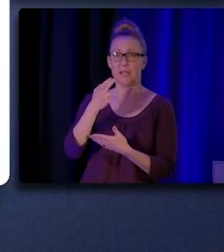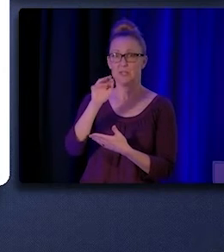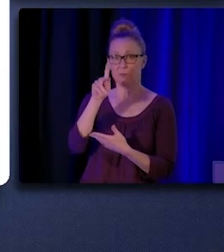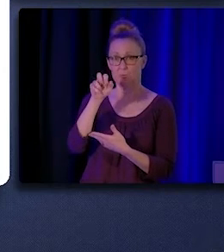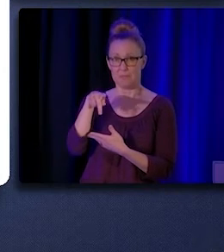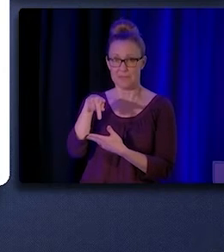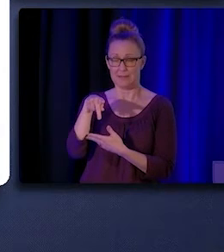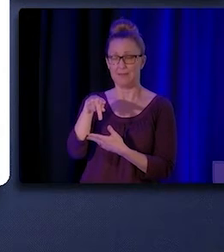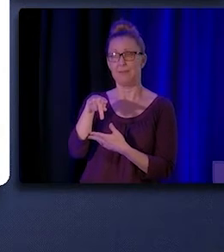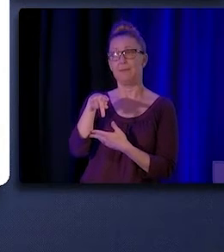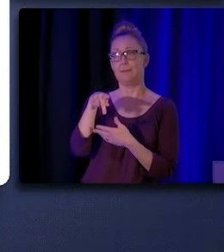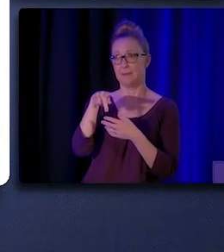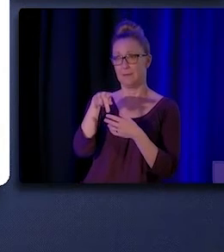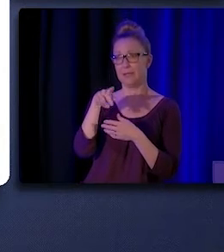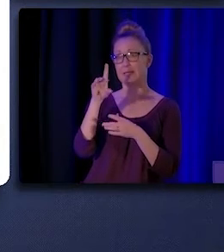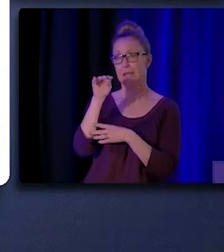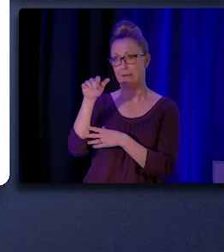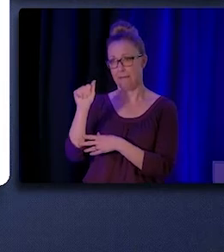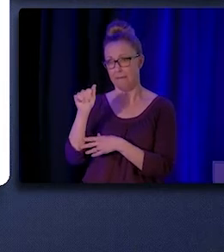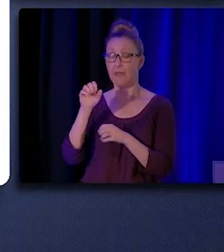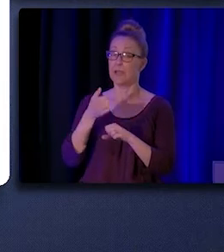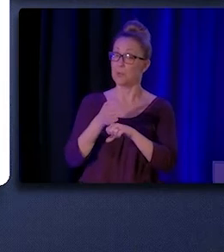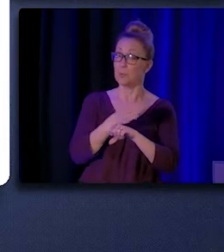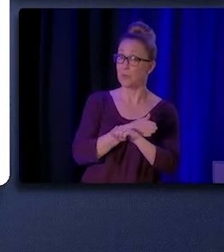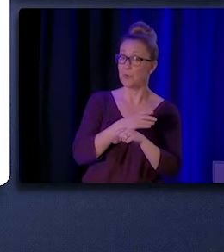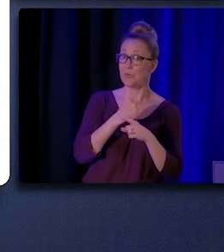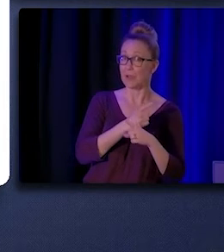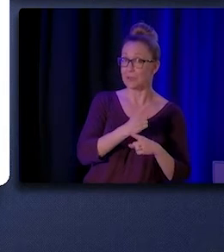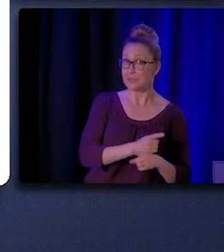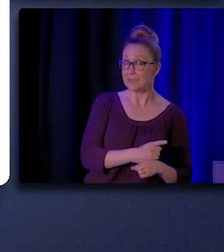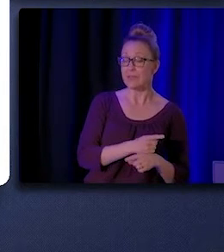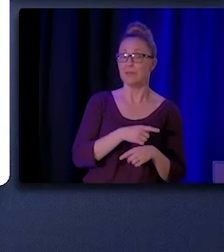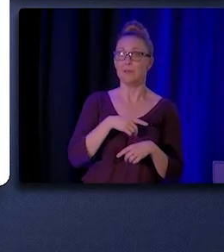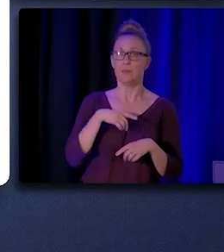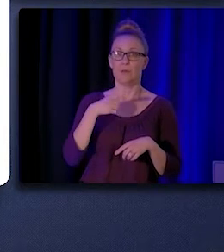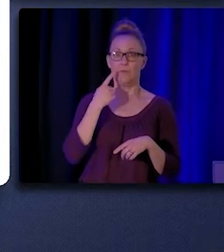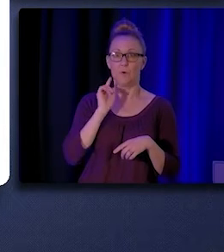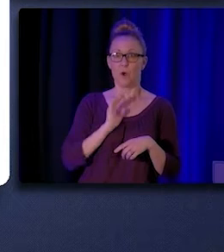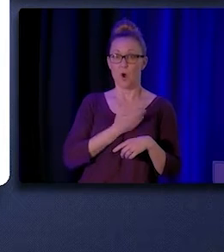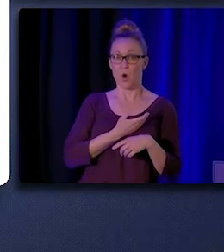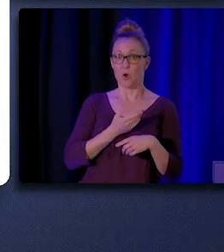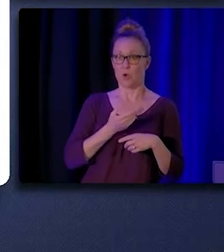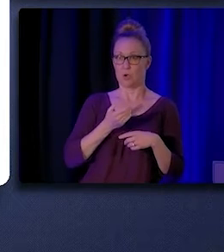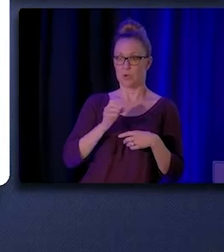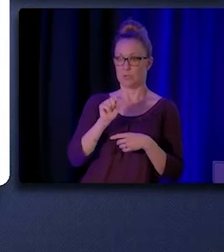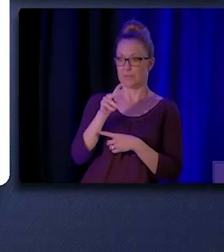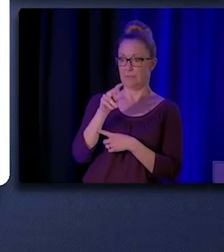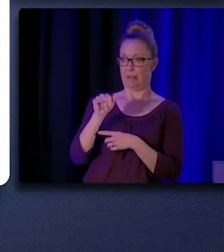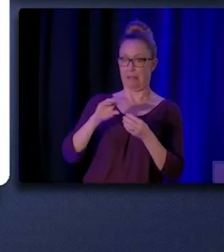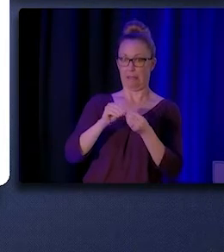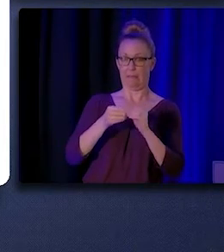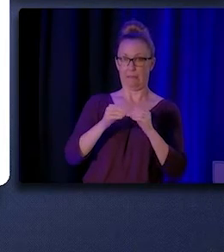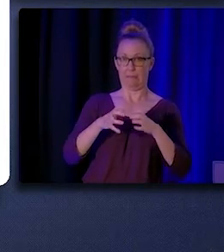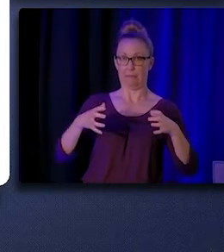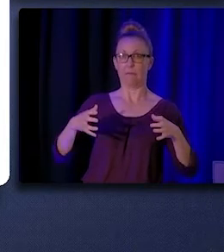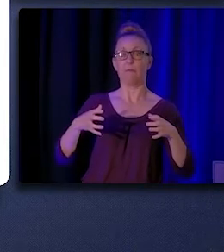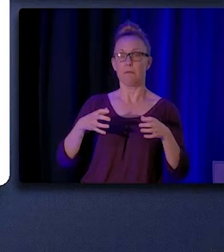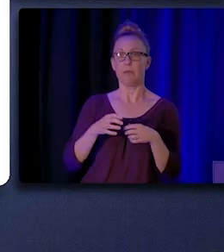They can improve the accuracy of CHW/P supply data to inform the state workforce planning, which could include emphasizing the use